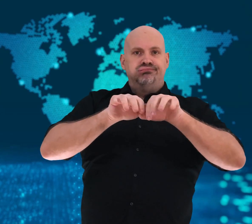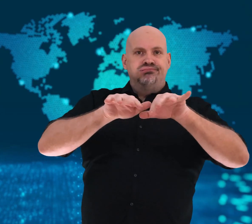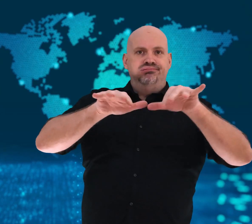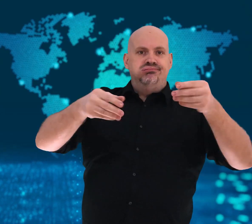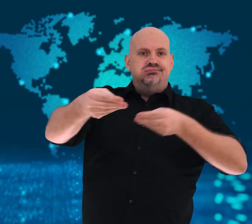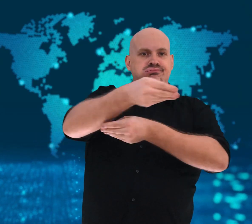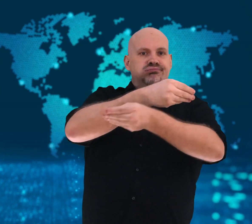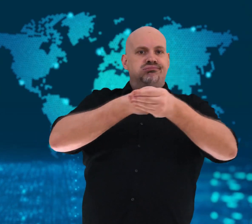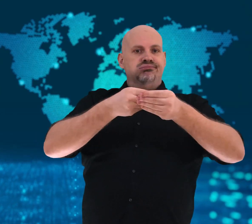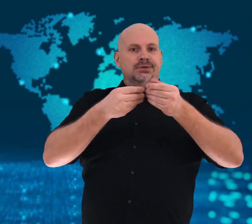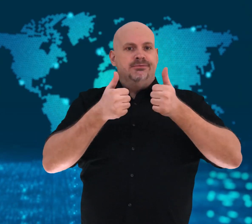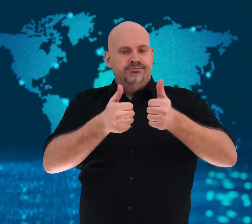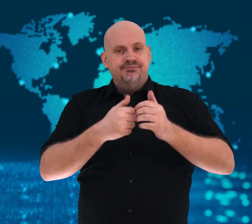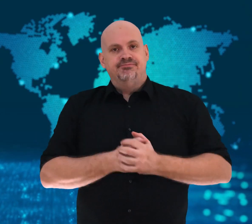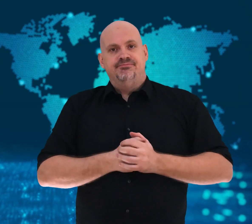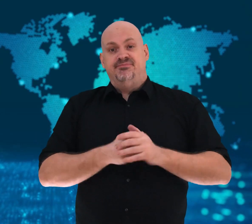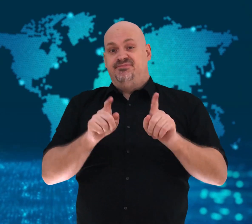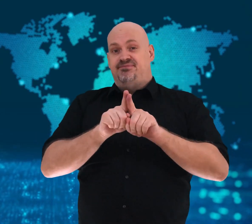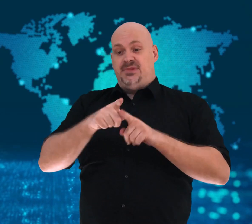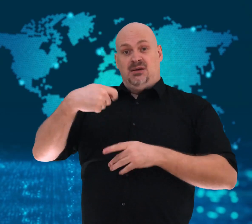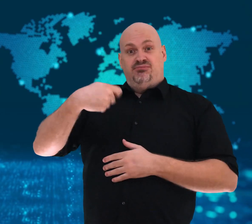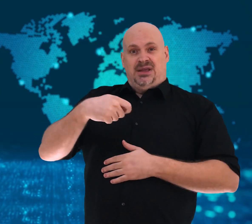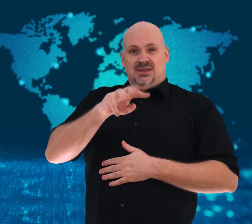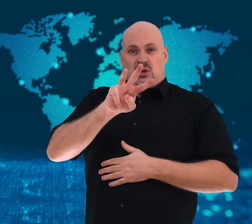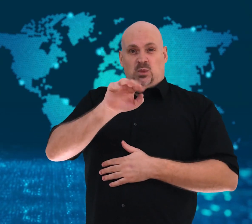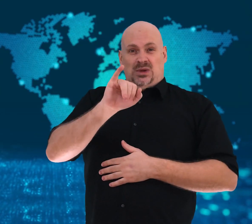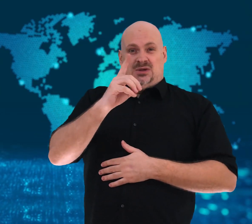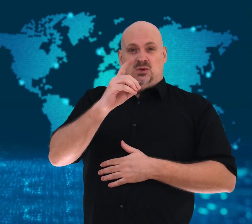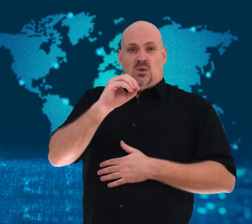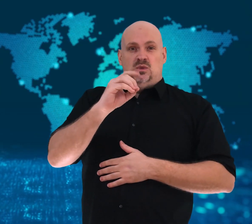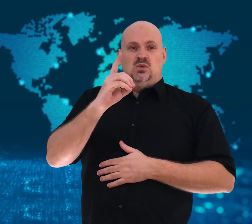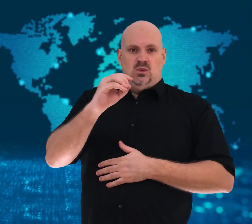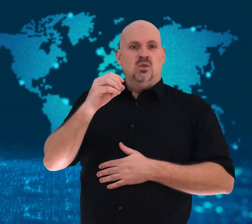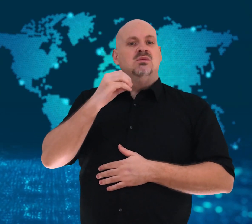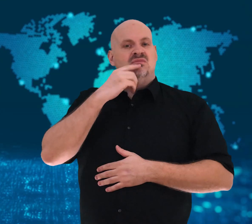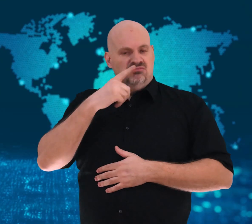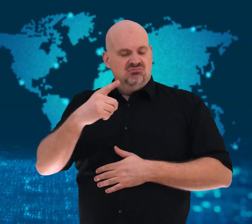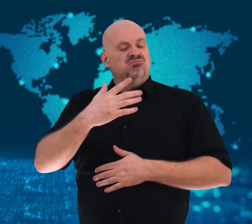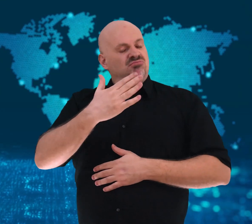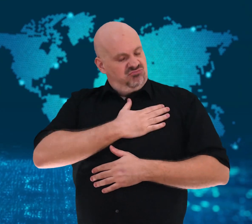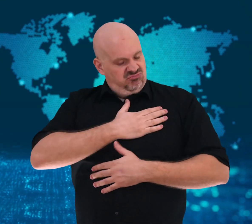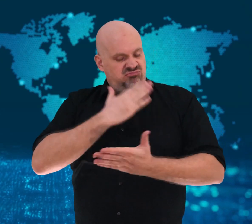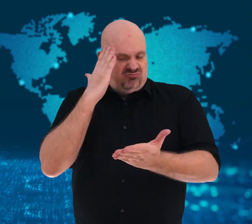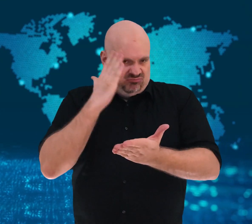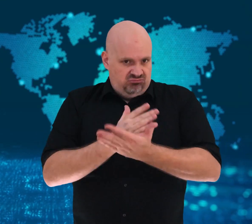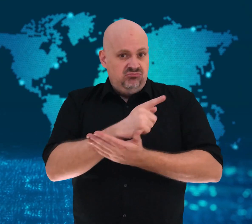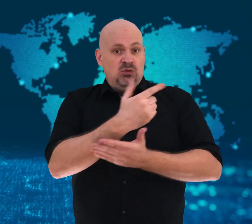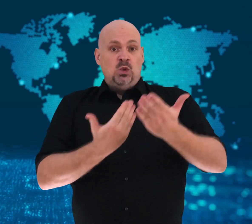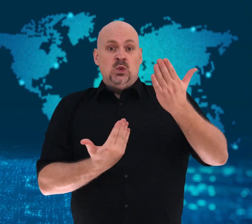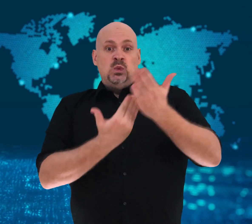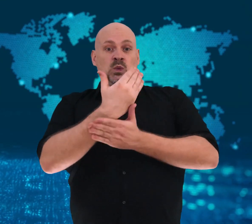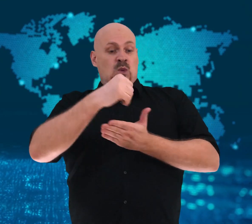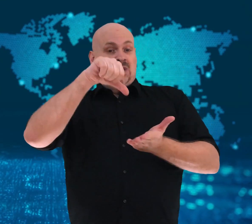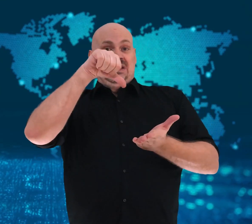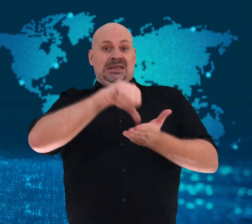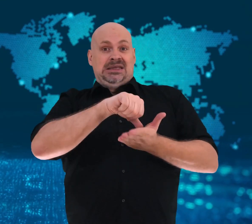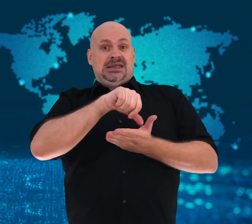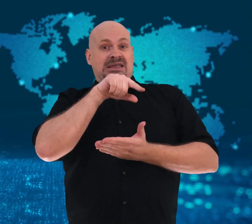where people will be able to walk and bike anywhere.